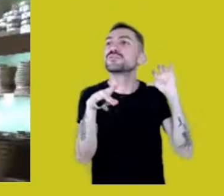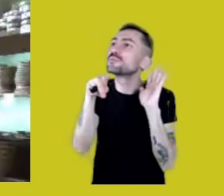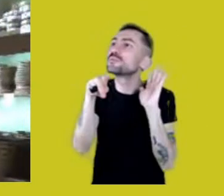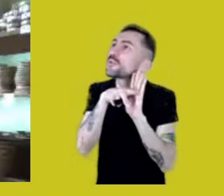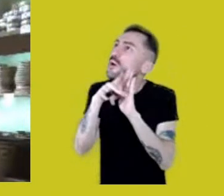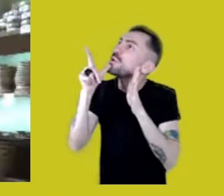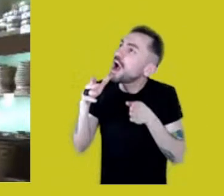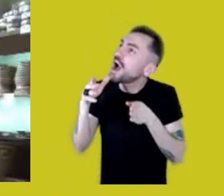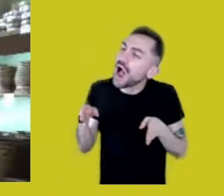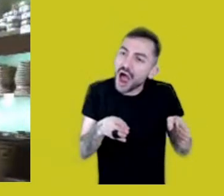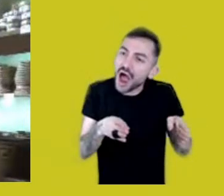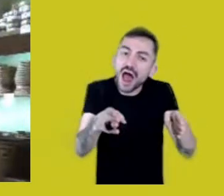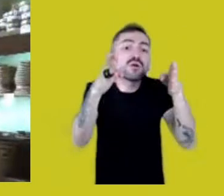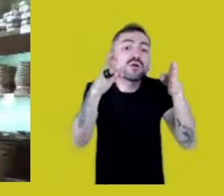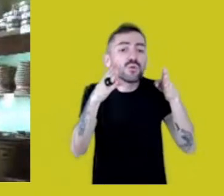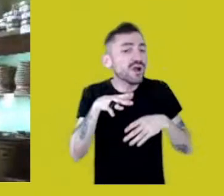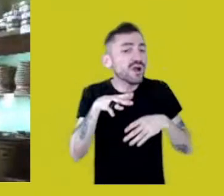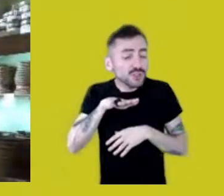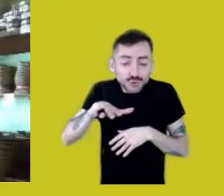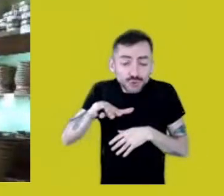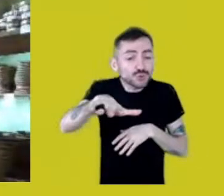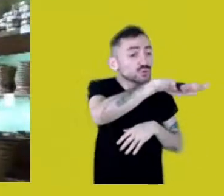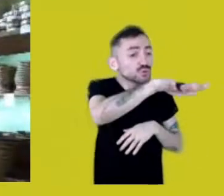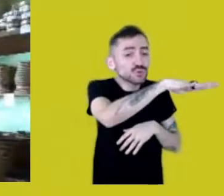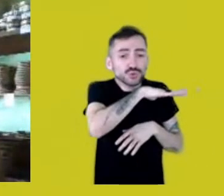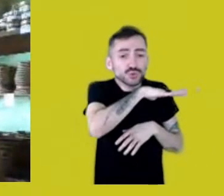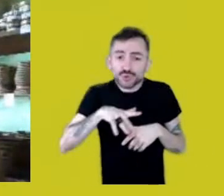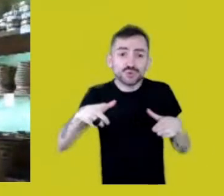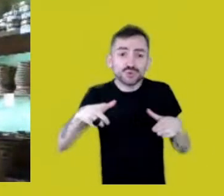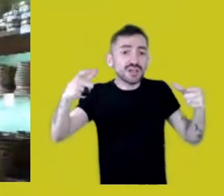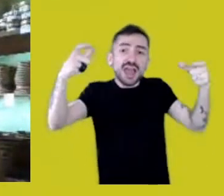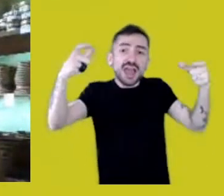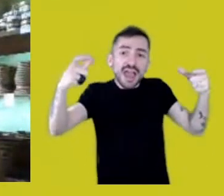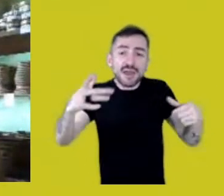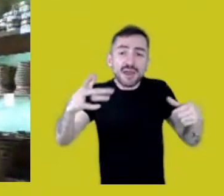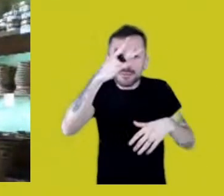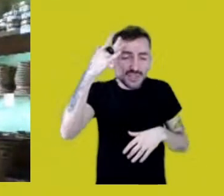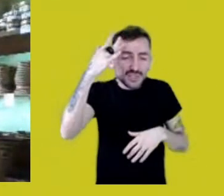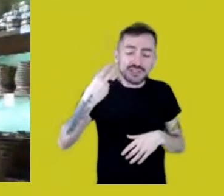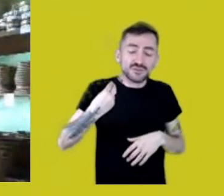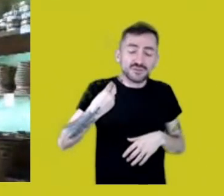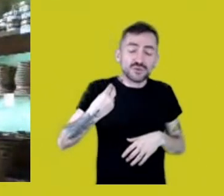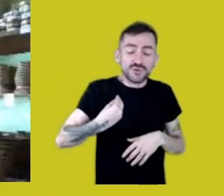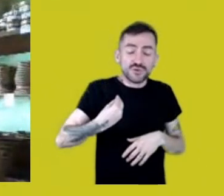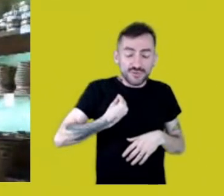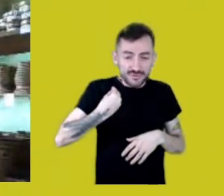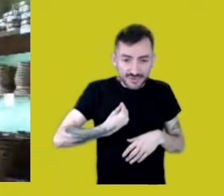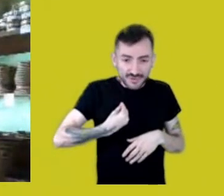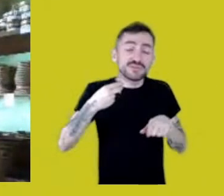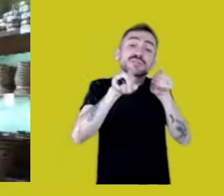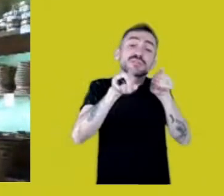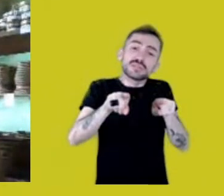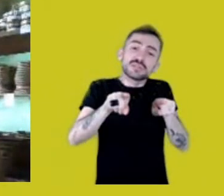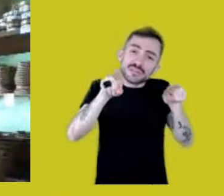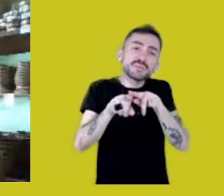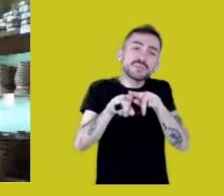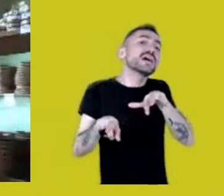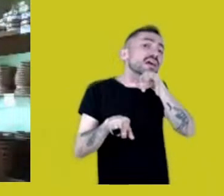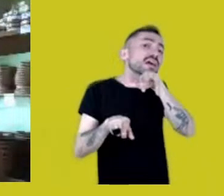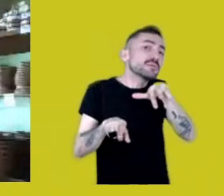the beings who live in the water, the beings who live in the forest.